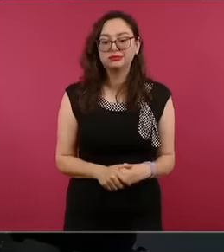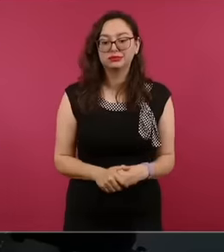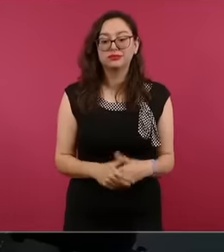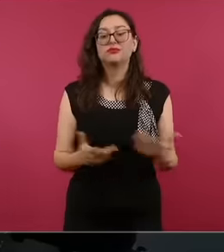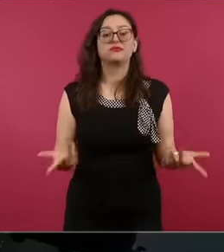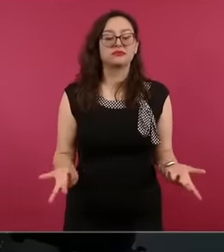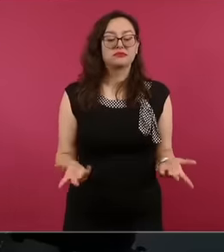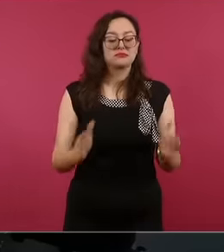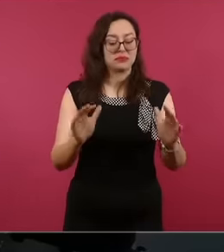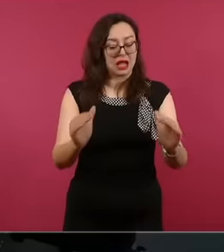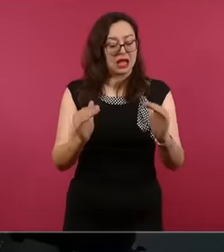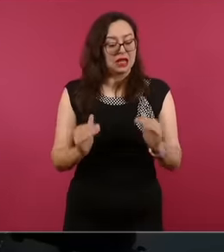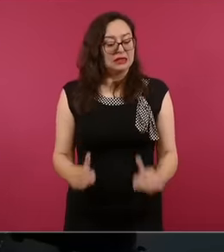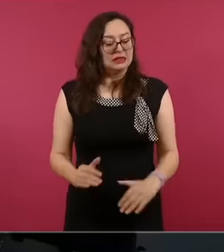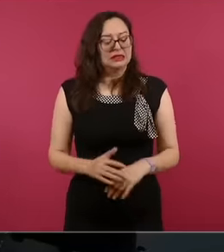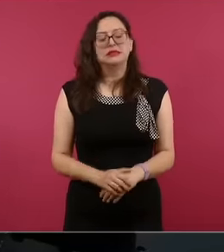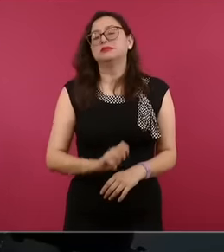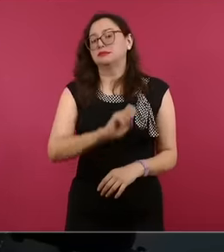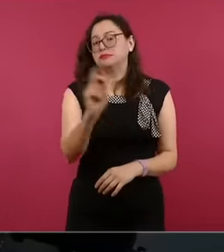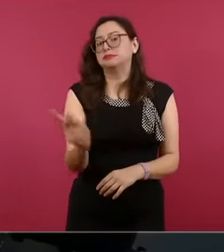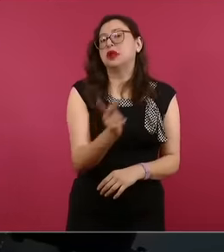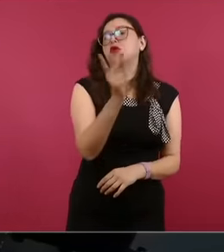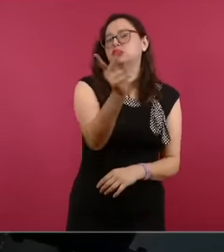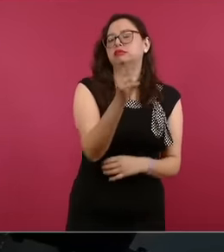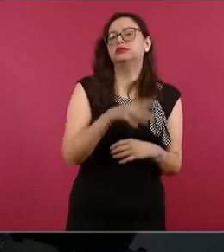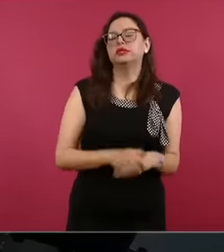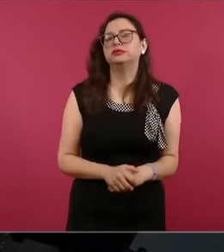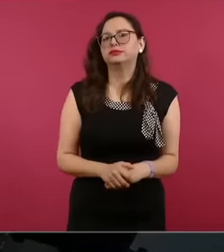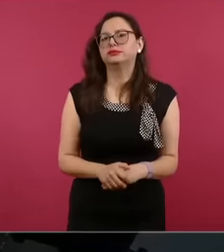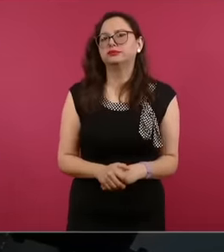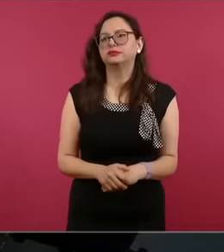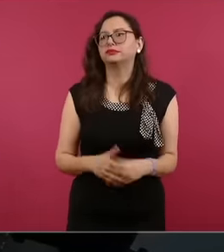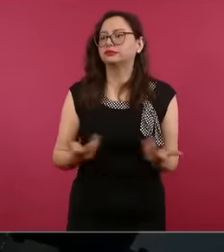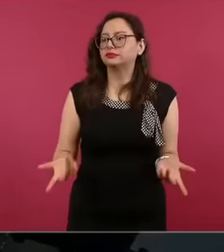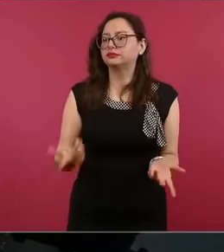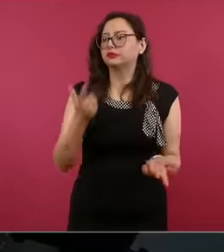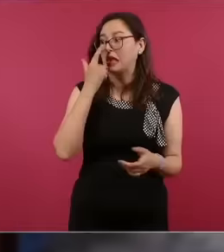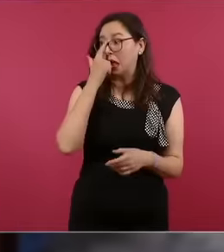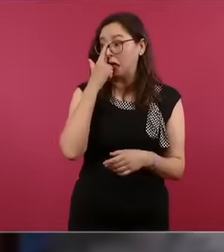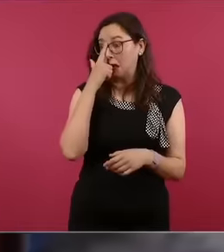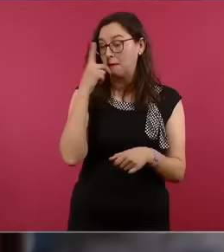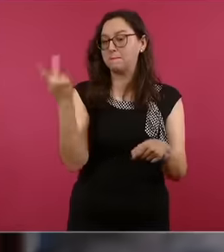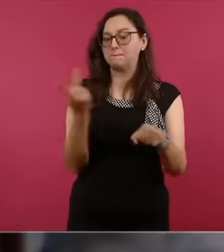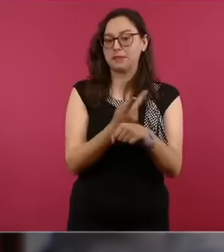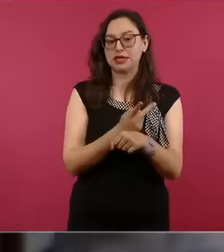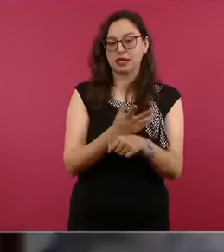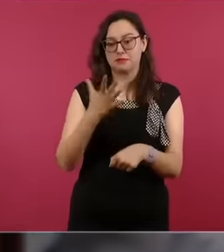the media, the manipulation of information is something that greatly afflicts the Peruvian people and I see that